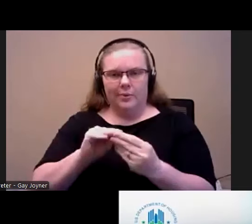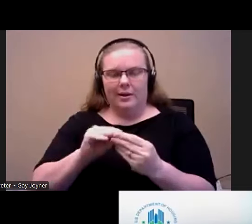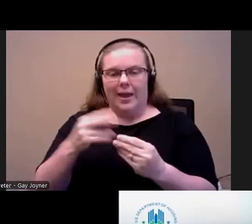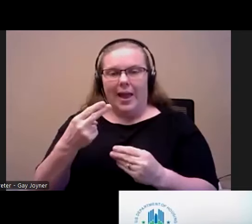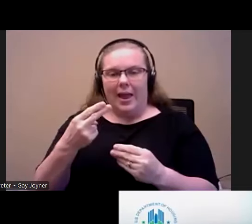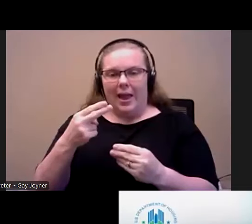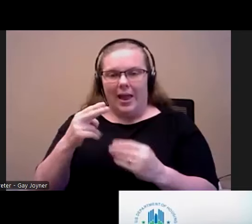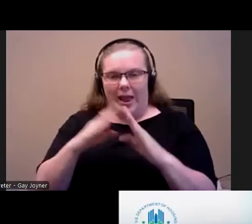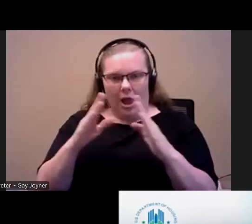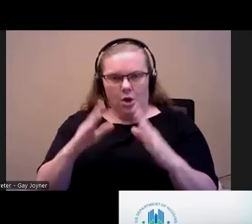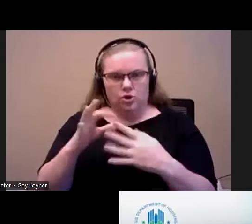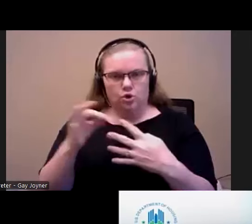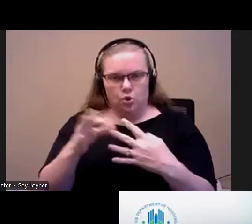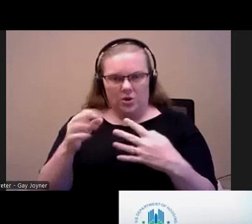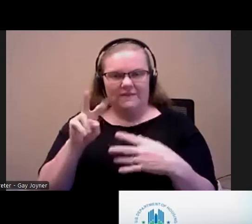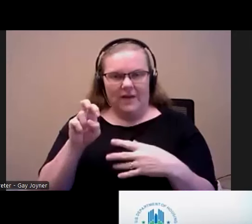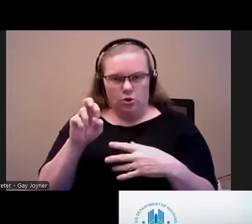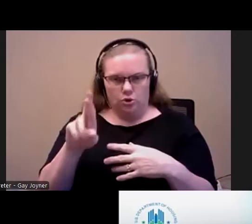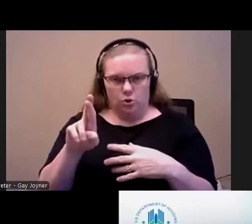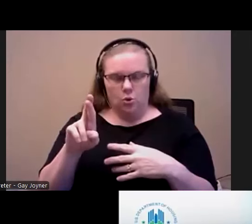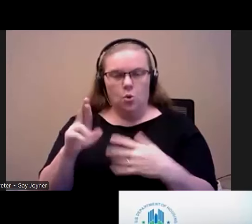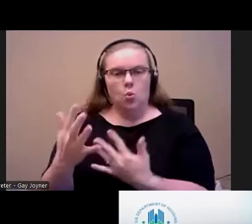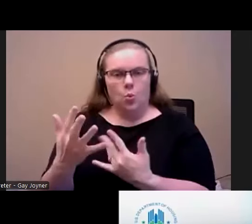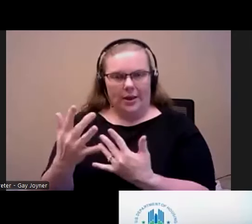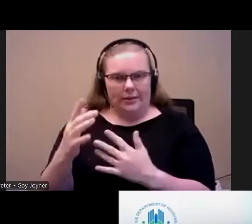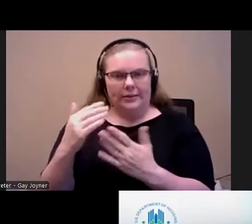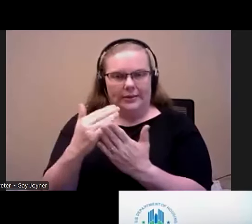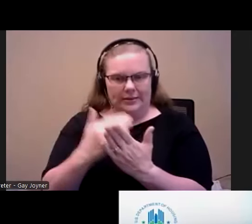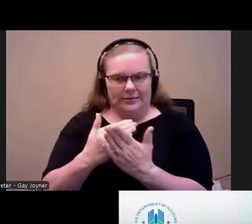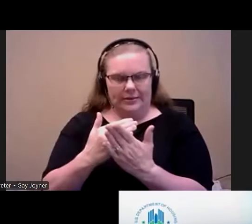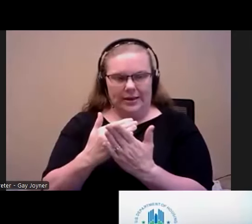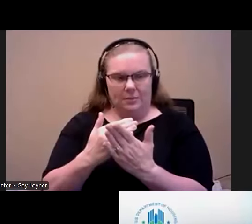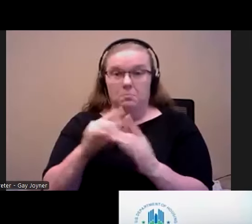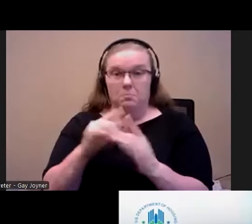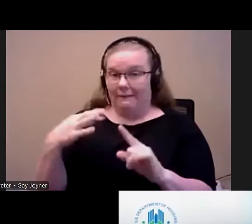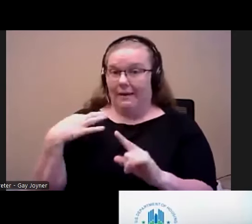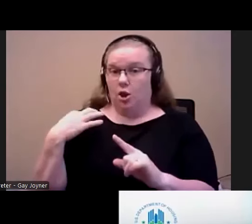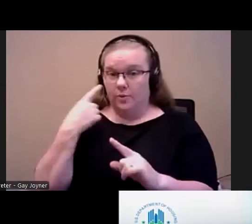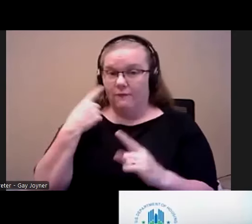but is eligible for mainstream Amar notice makes it clear the Housing Authority who wants to adopt